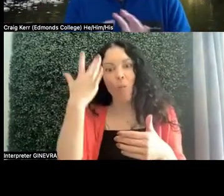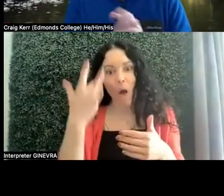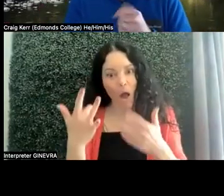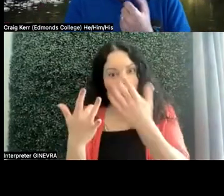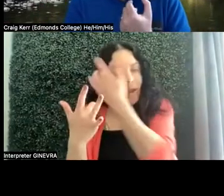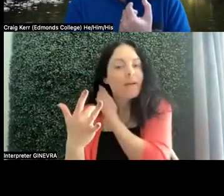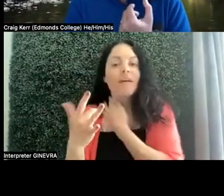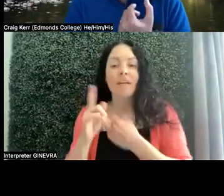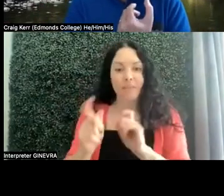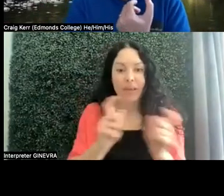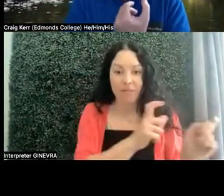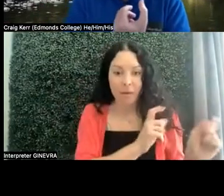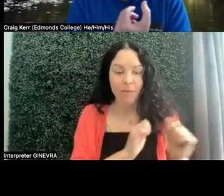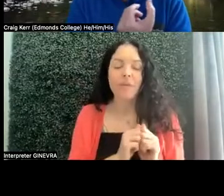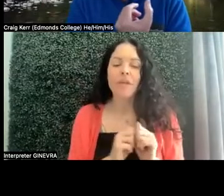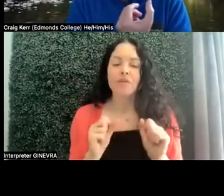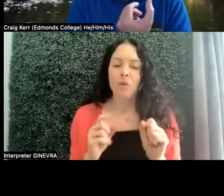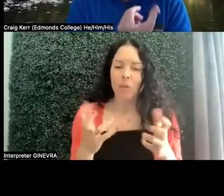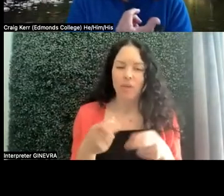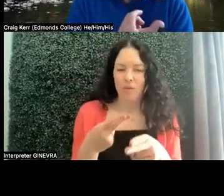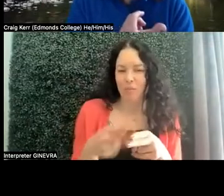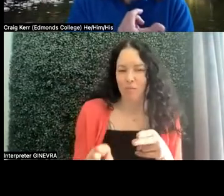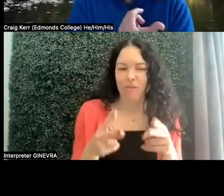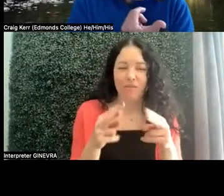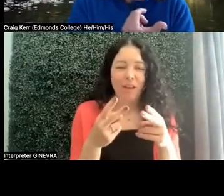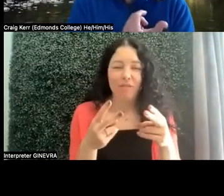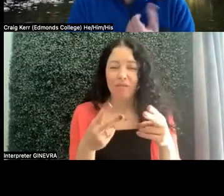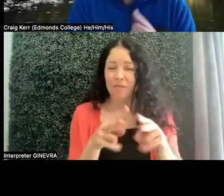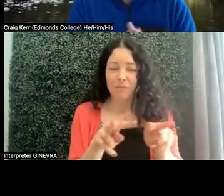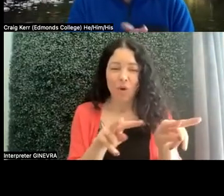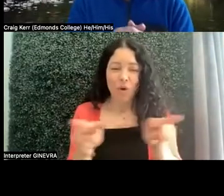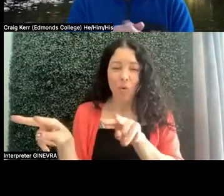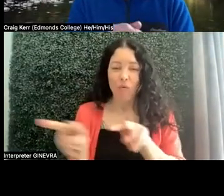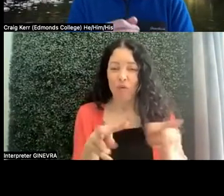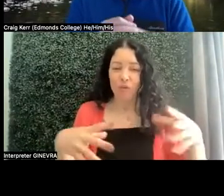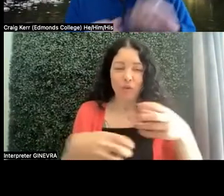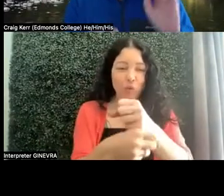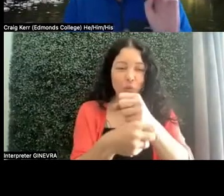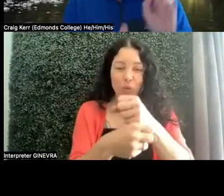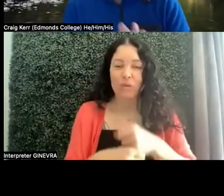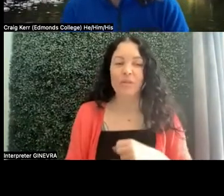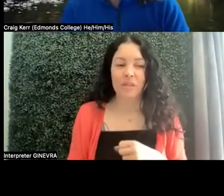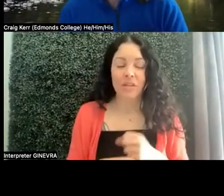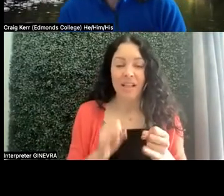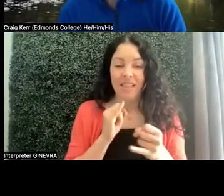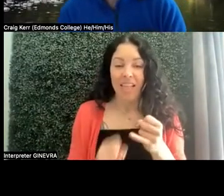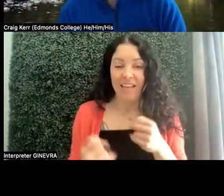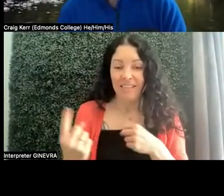So I just wanted to kind give a brief overview of that. The last thing that I wanted to communicate